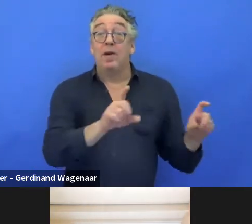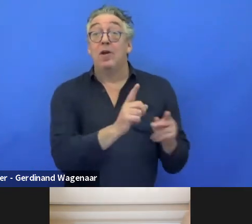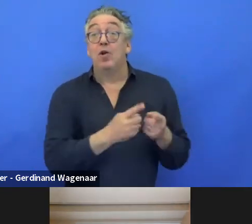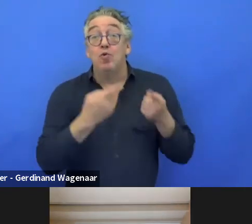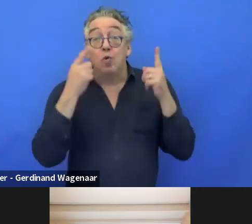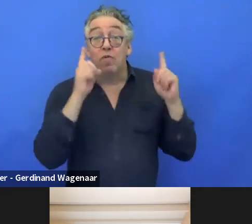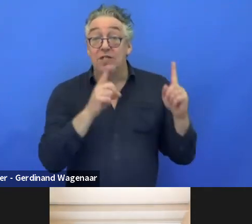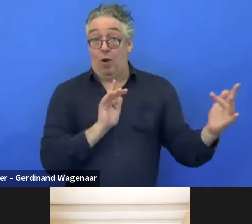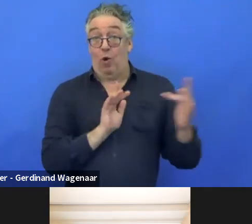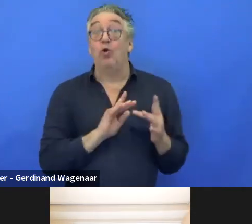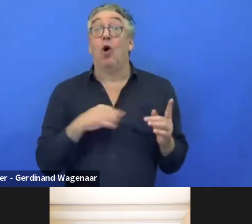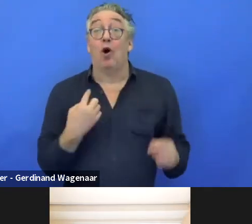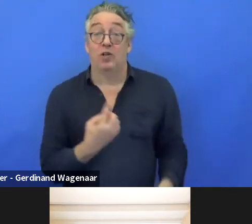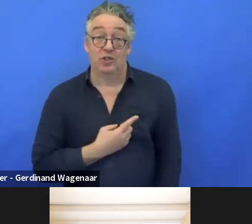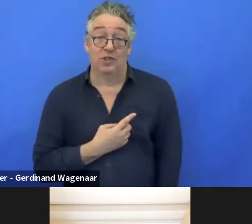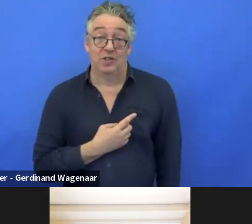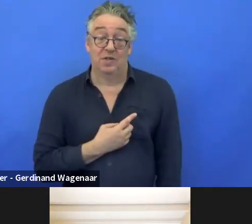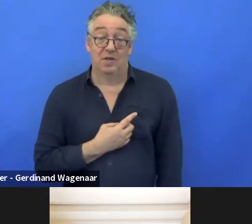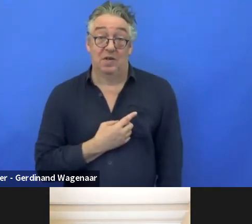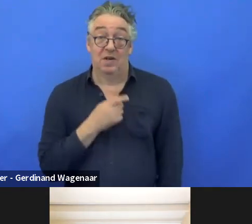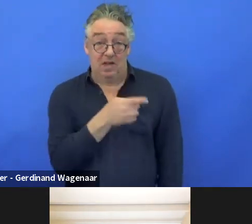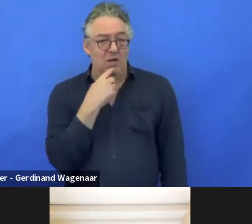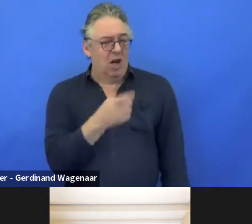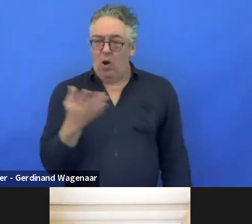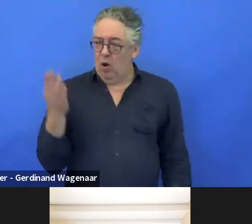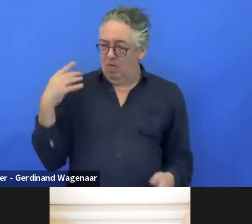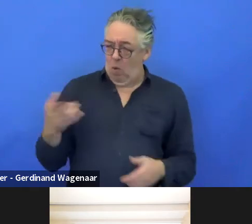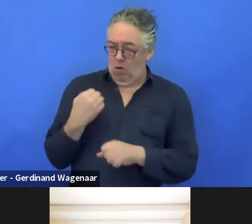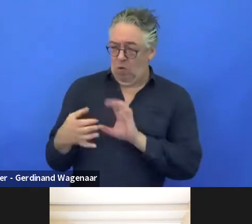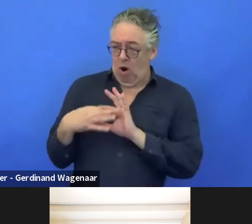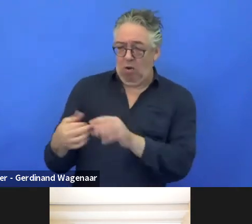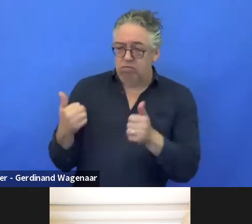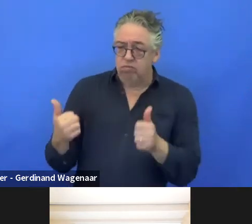which enjoyed our collaboration but, what we do,